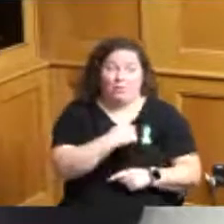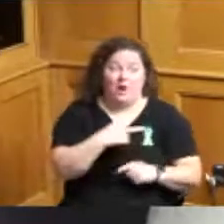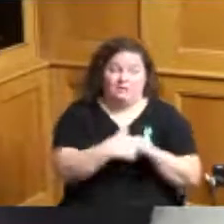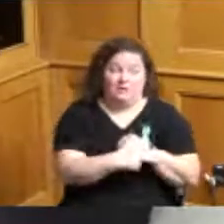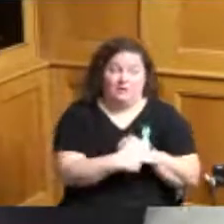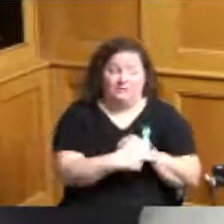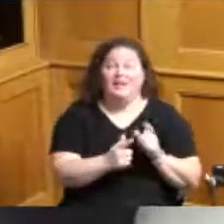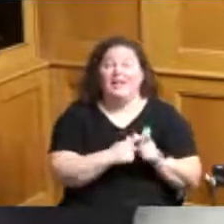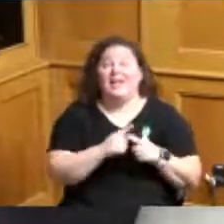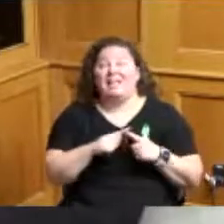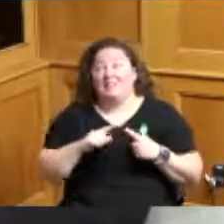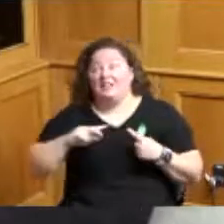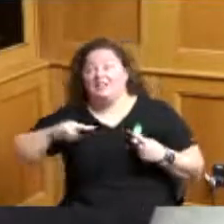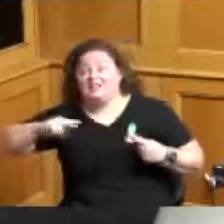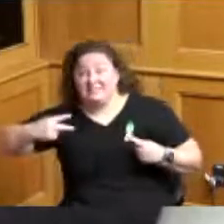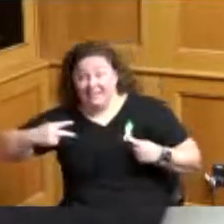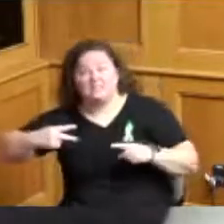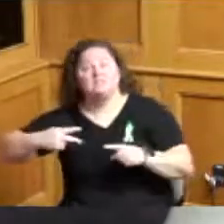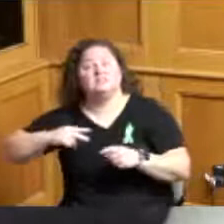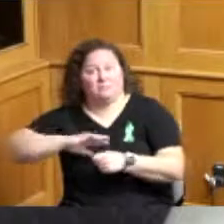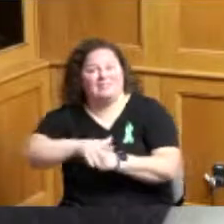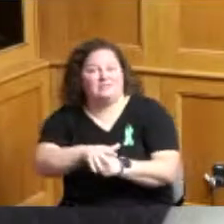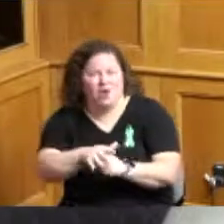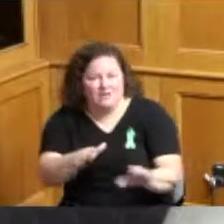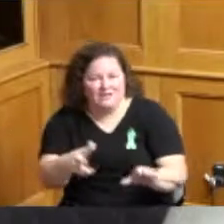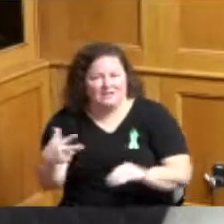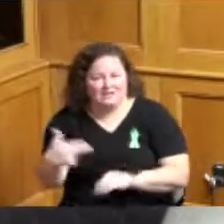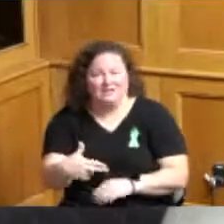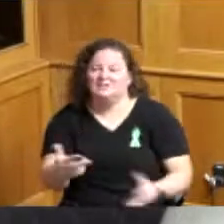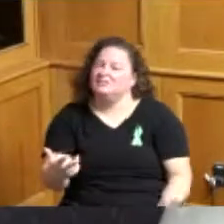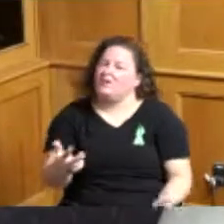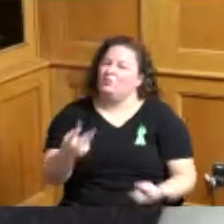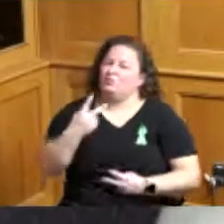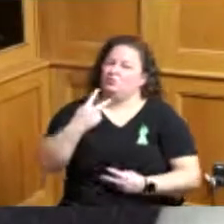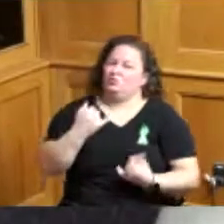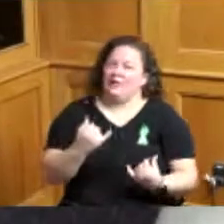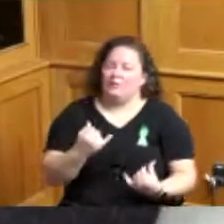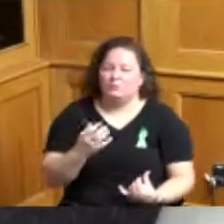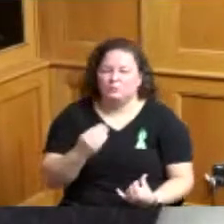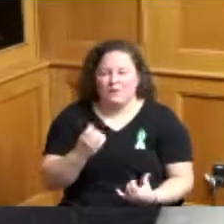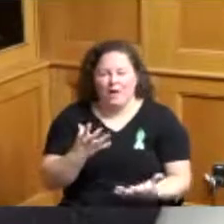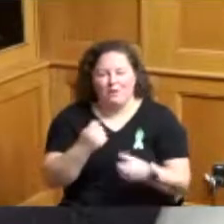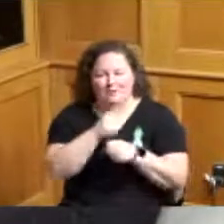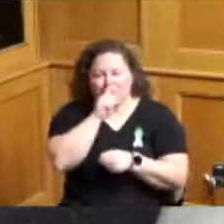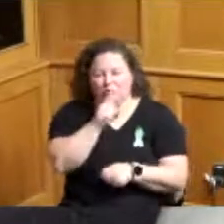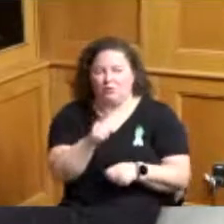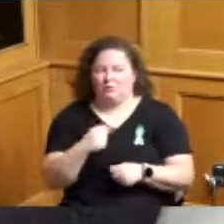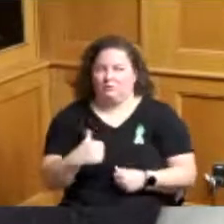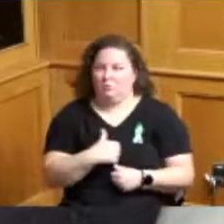and they said well hold up so I just want to make sure that we don't want anybody get you know cut